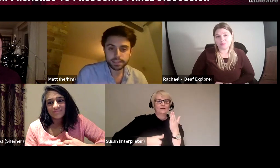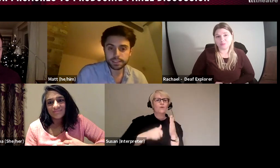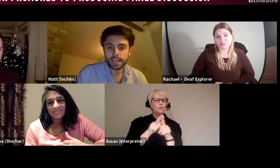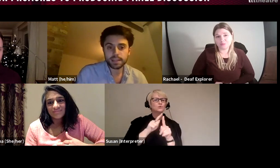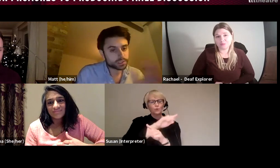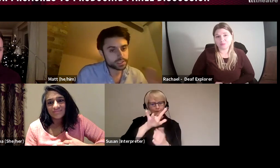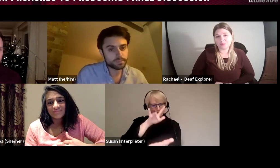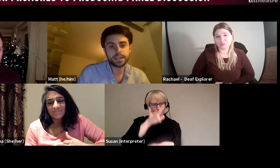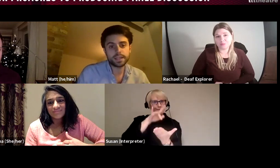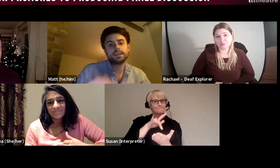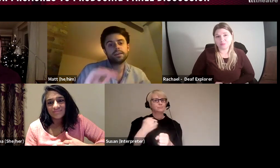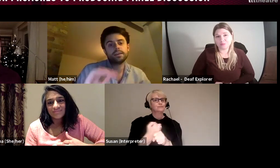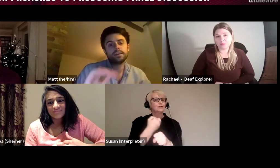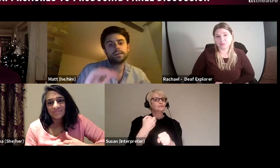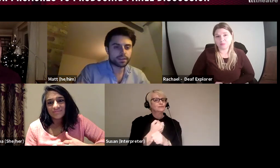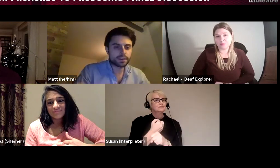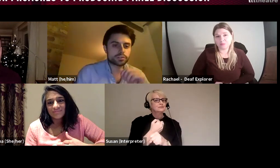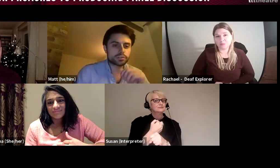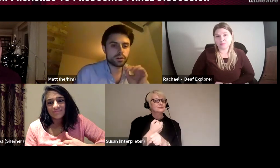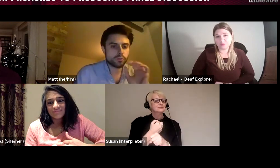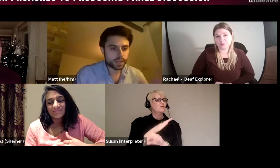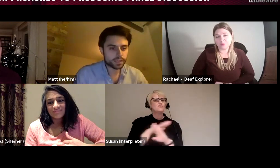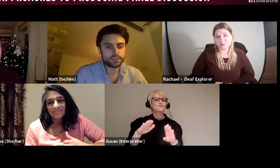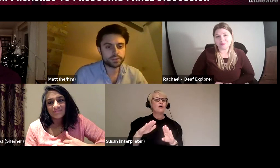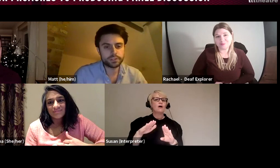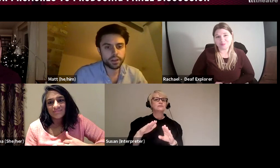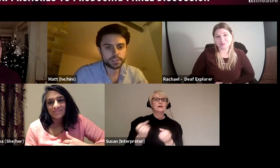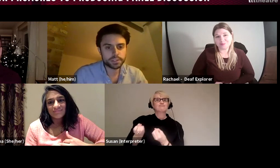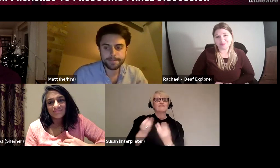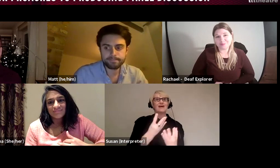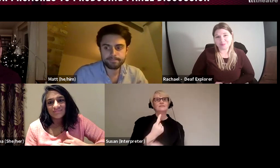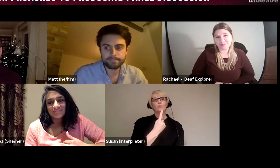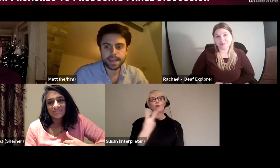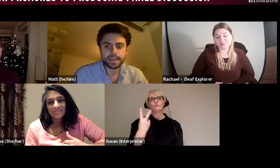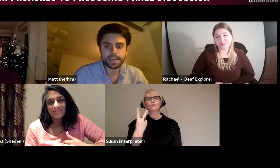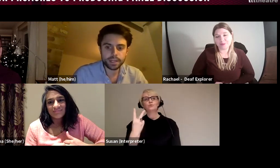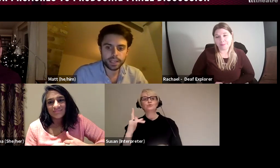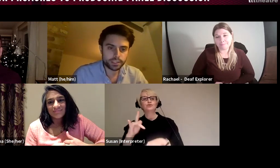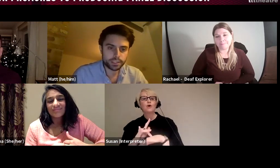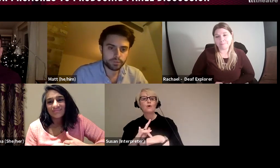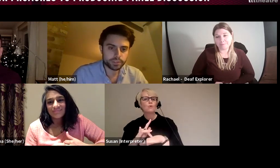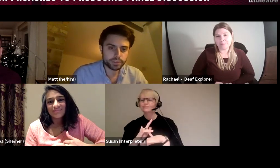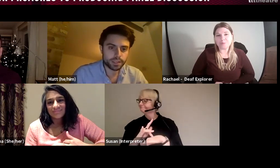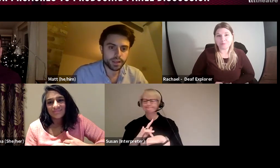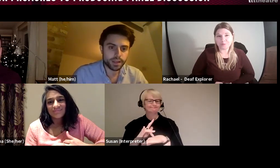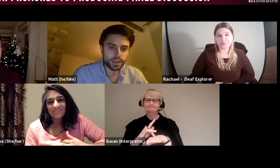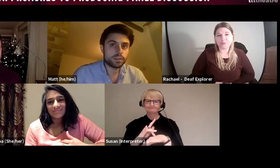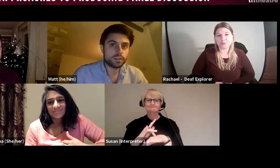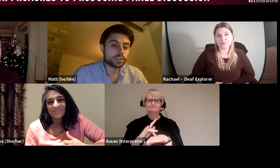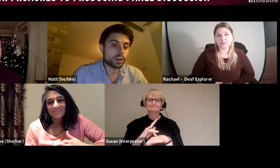has said not simply being there for one show or for 2 shows, making clear to everybody that this